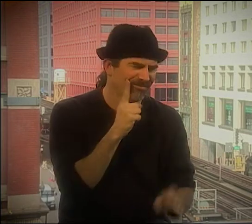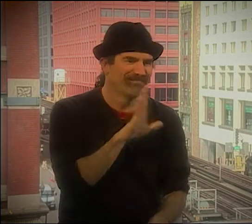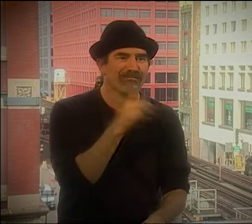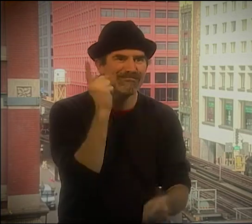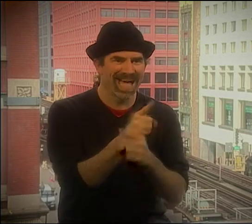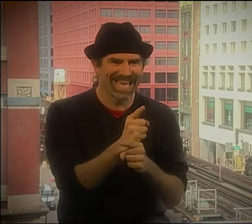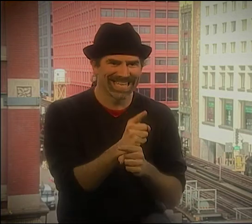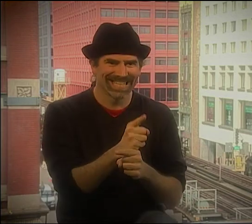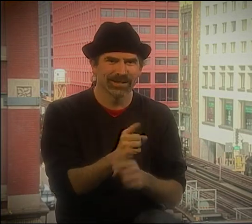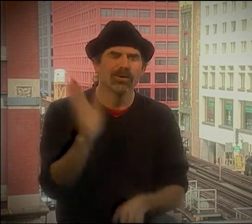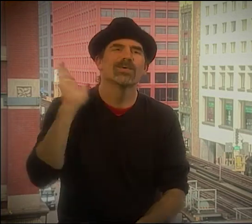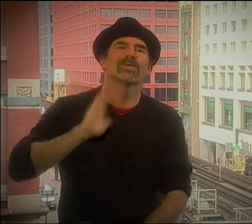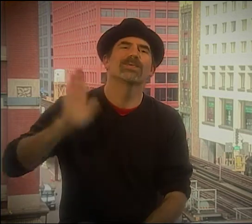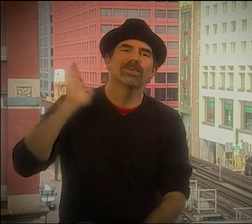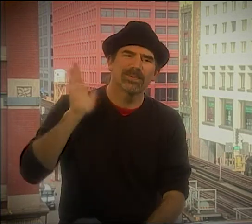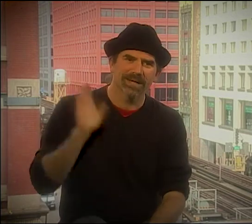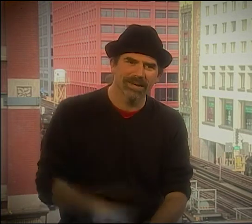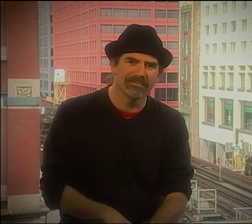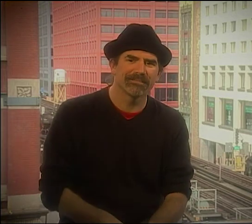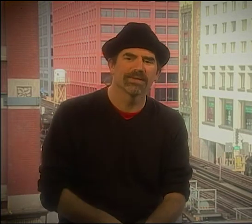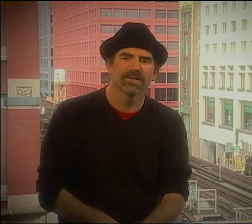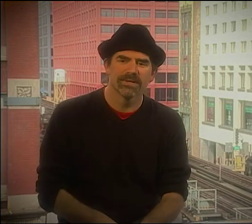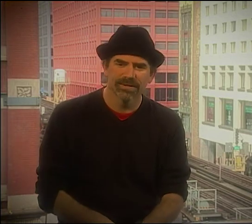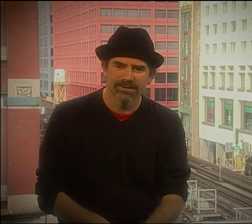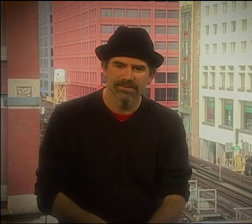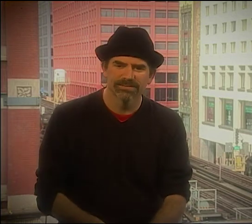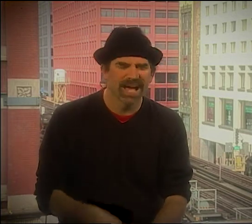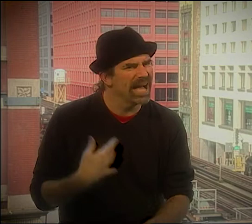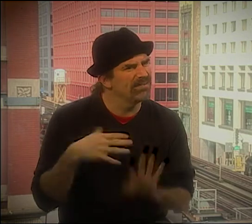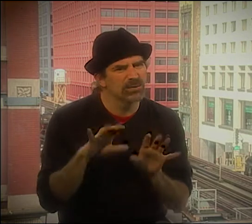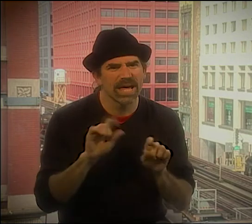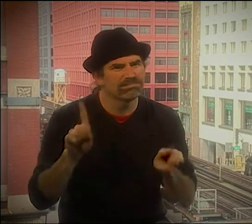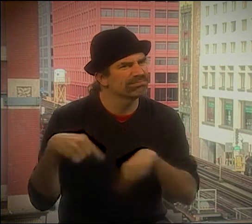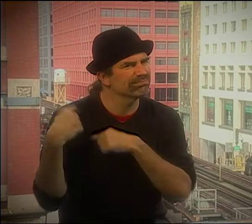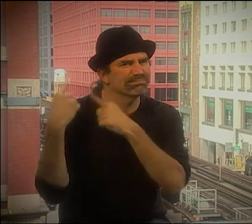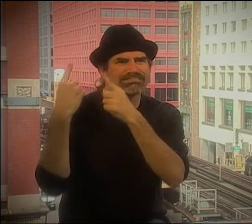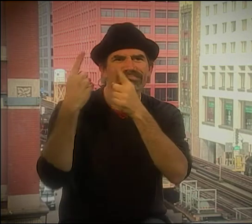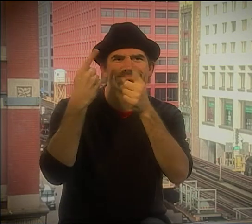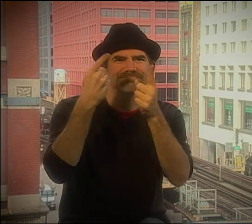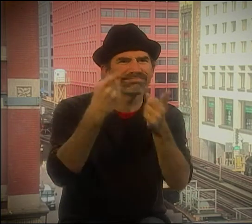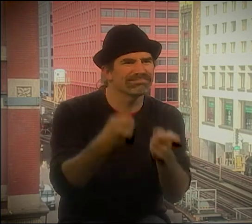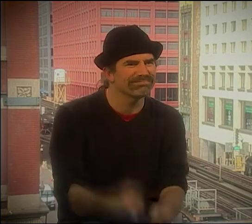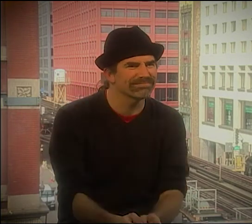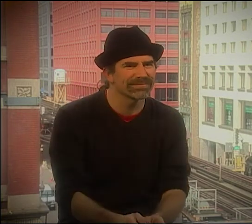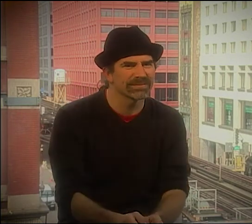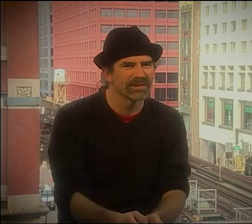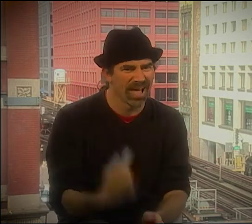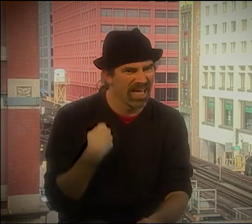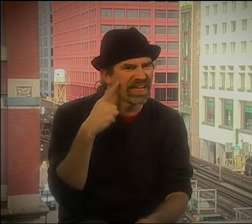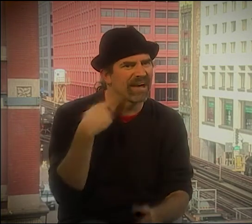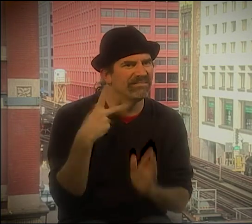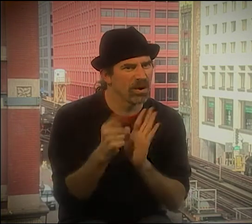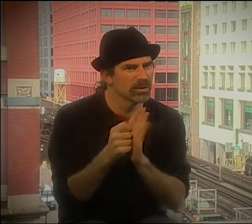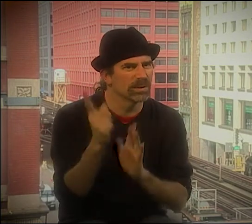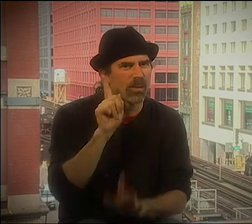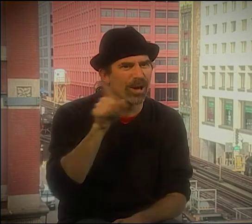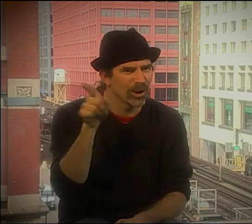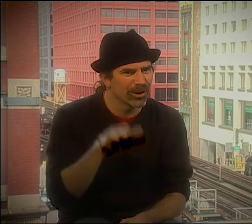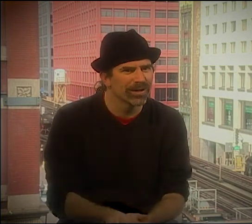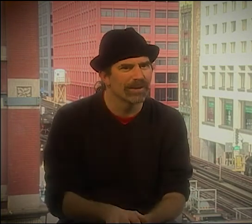YEAH. THAT IS RIGHT. THERE IS A LOSS OF CULTURE. USED TO HAVE THAT STRONG DEAF IDENTITY.